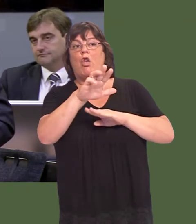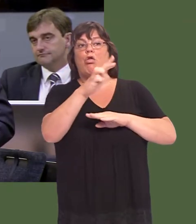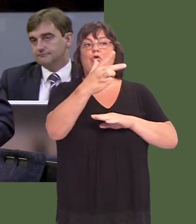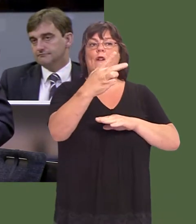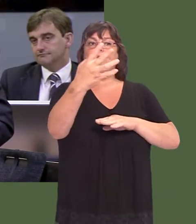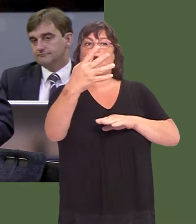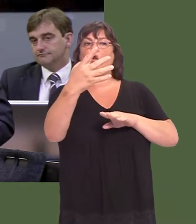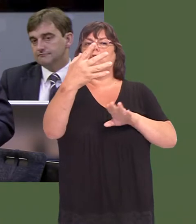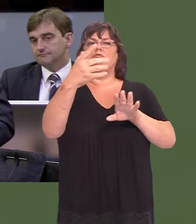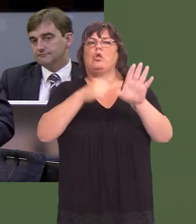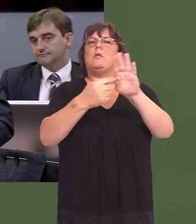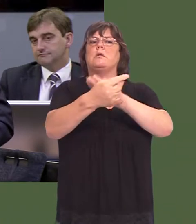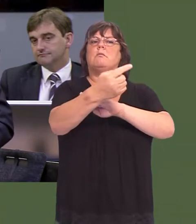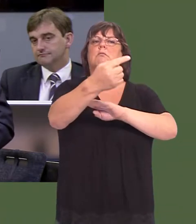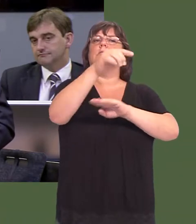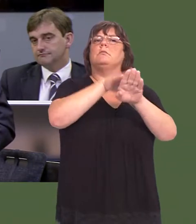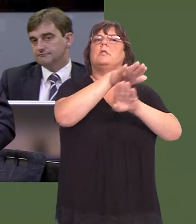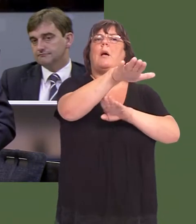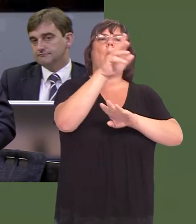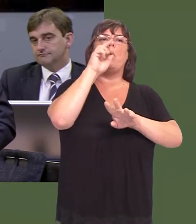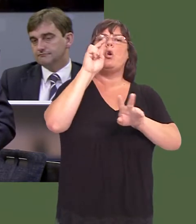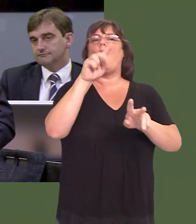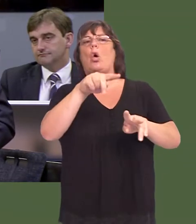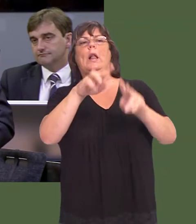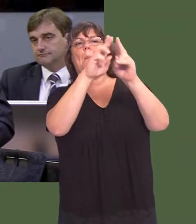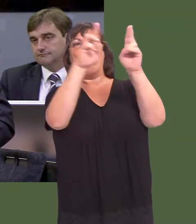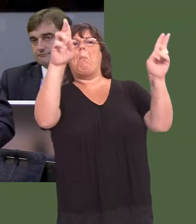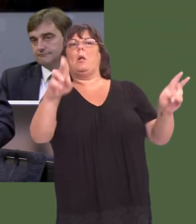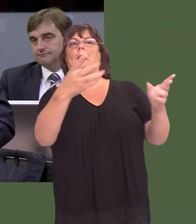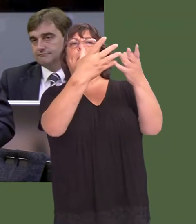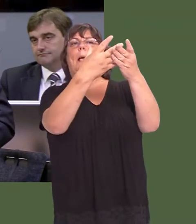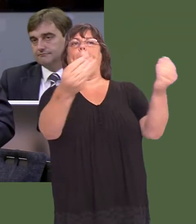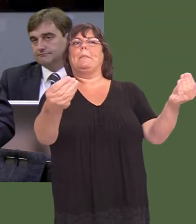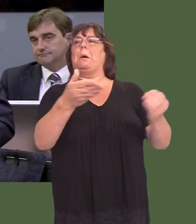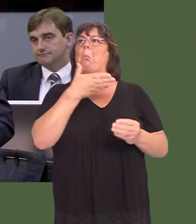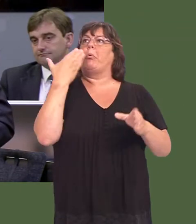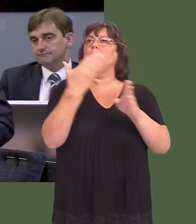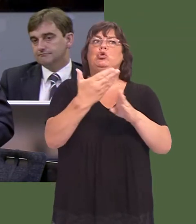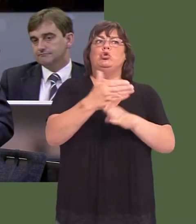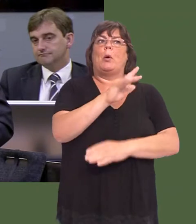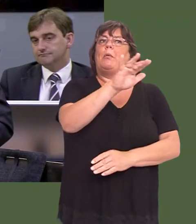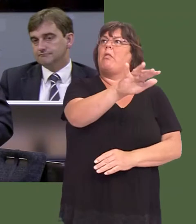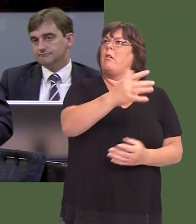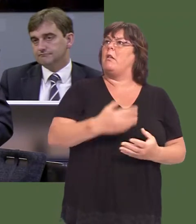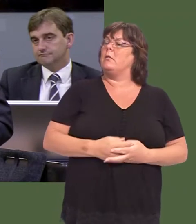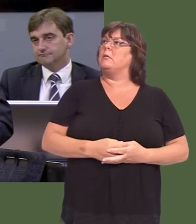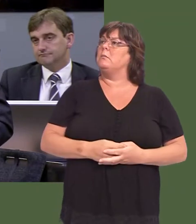not looking back at a big shed that is empty and these job opportunities lost to that particular area of Wales?